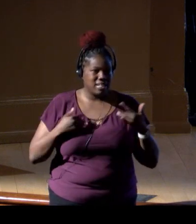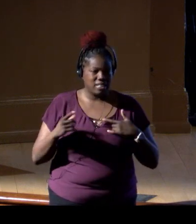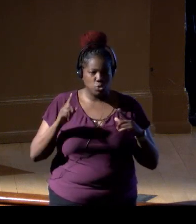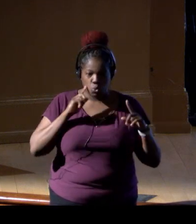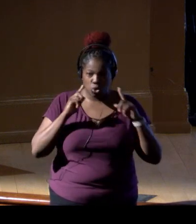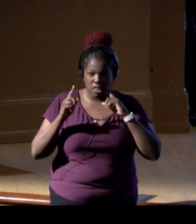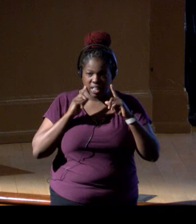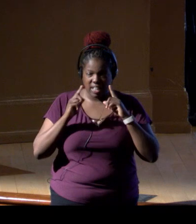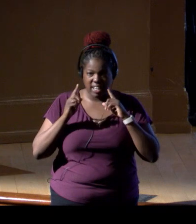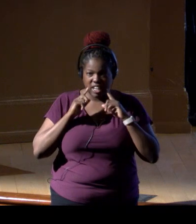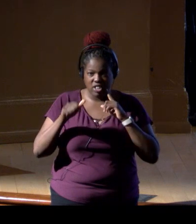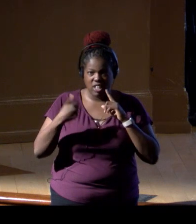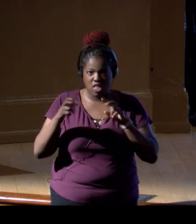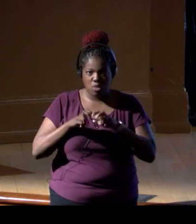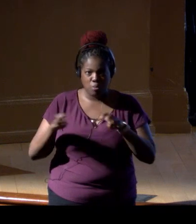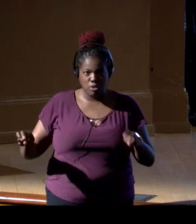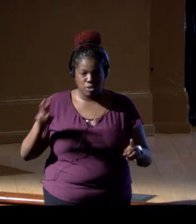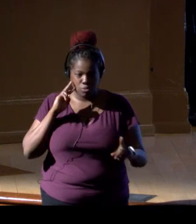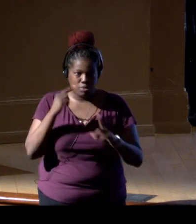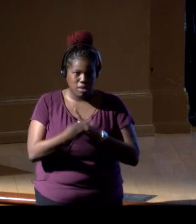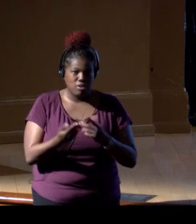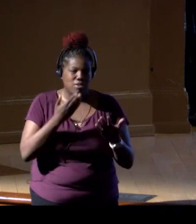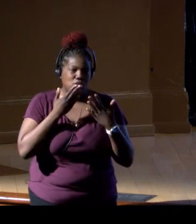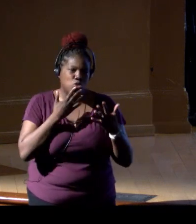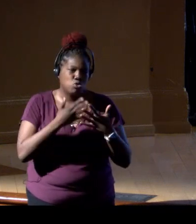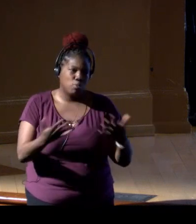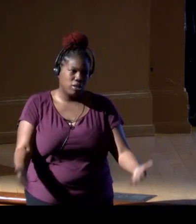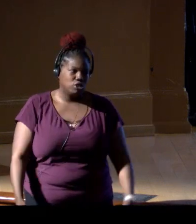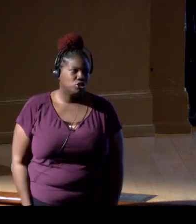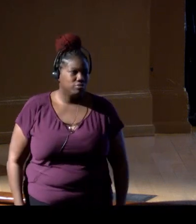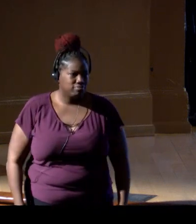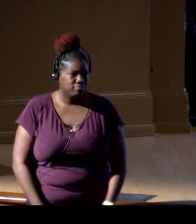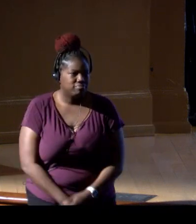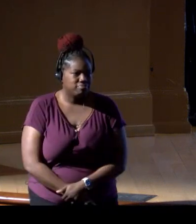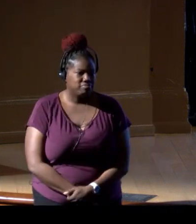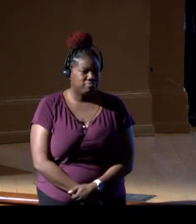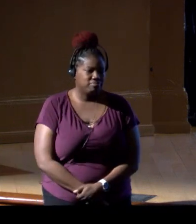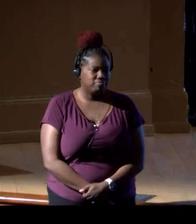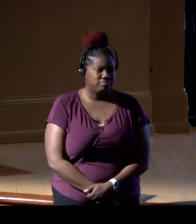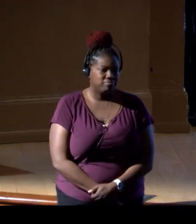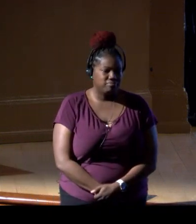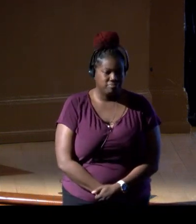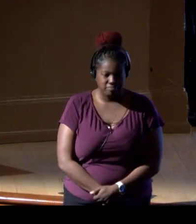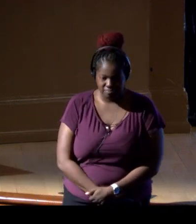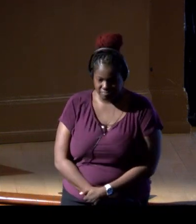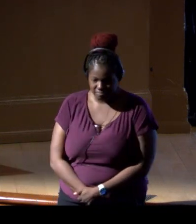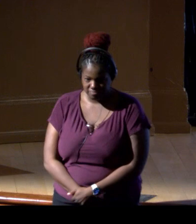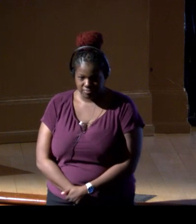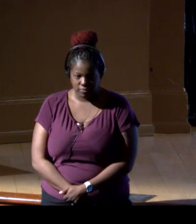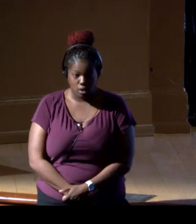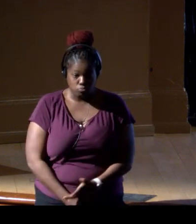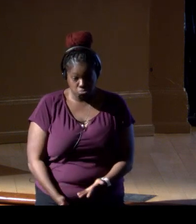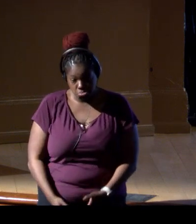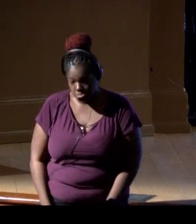my fellow panelists' points of view on this. So thank you very much. (audience applauding)